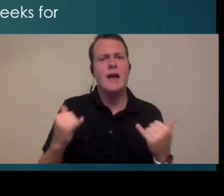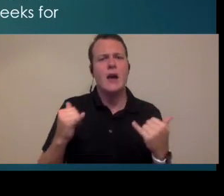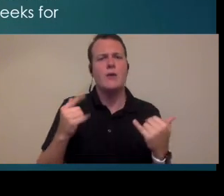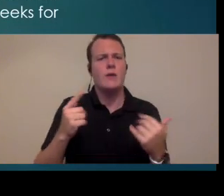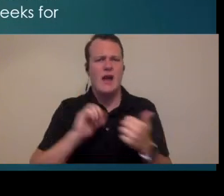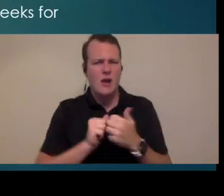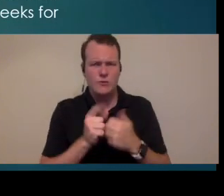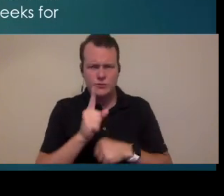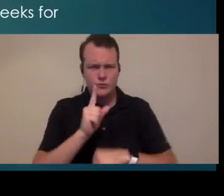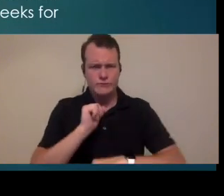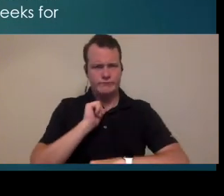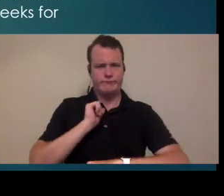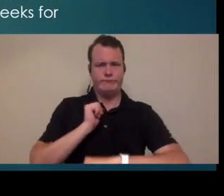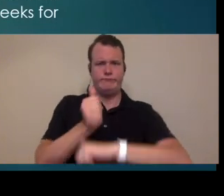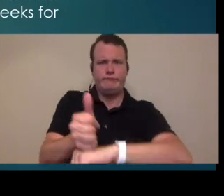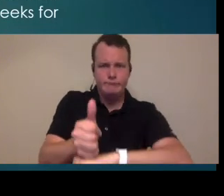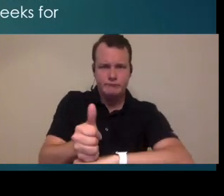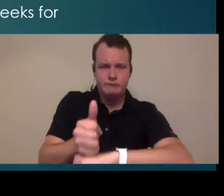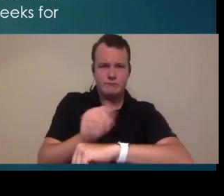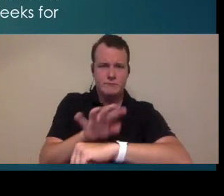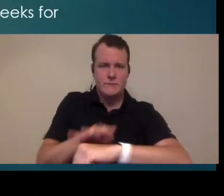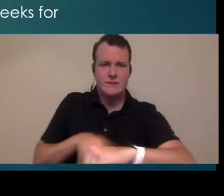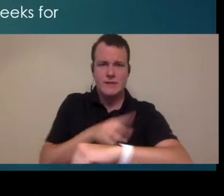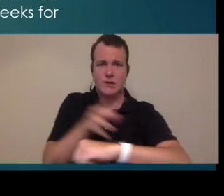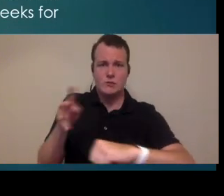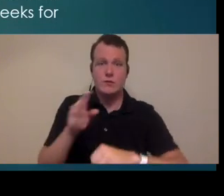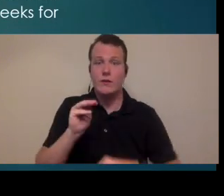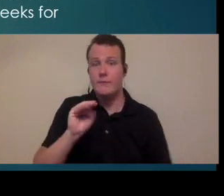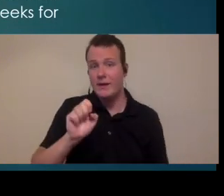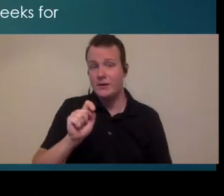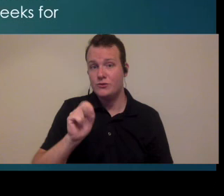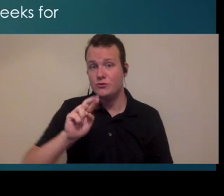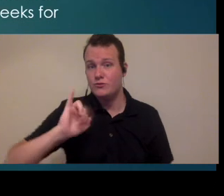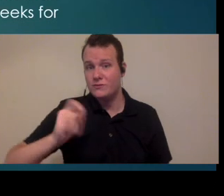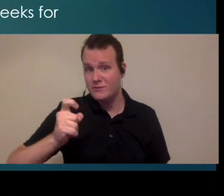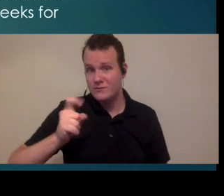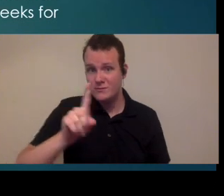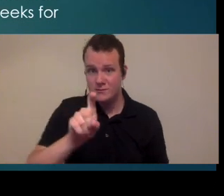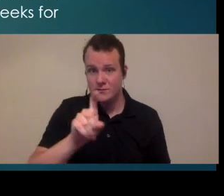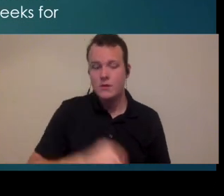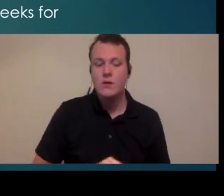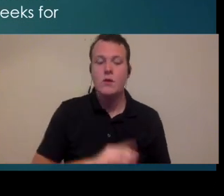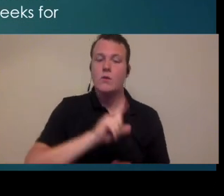be how do you set that up are you going to have a matrix that says you're only